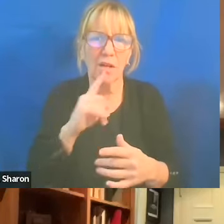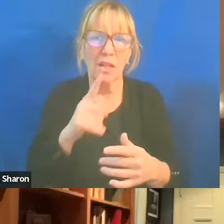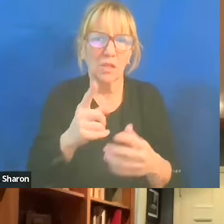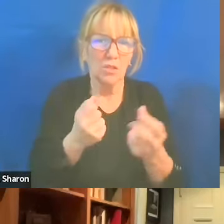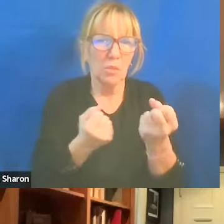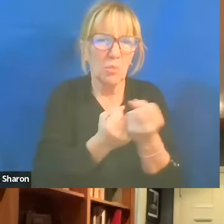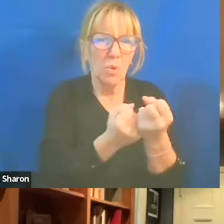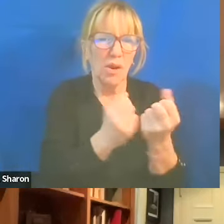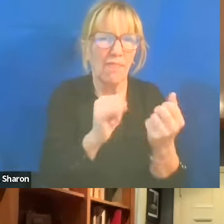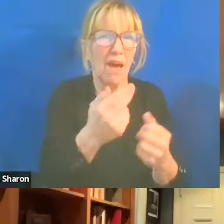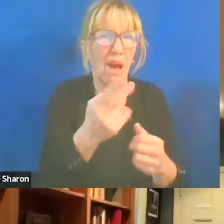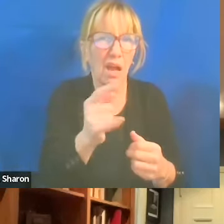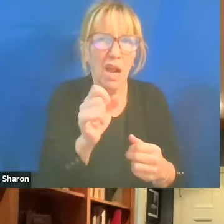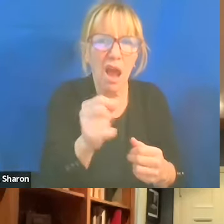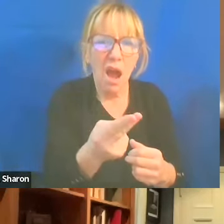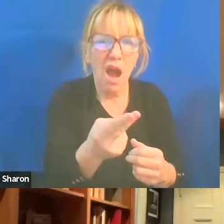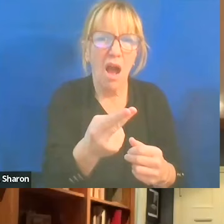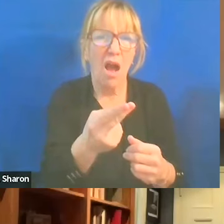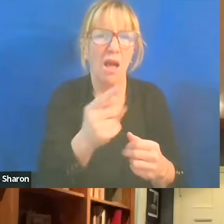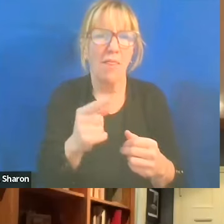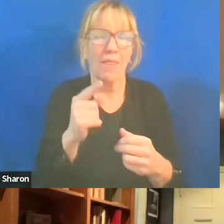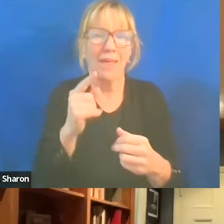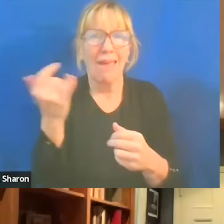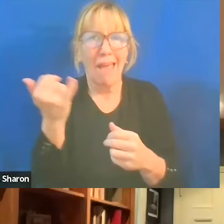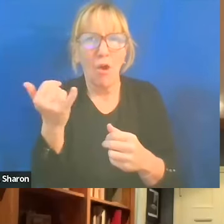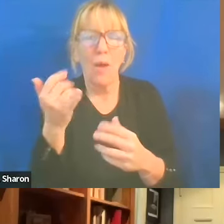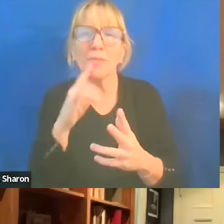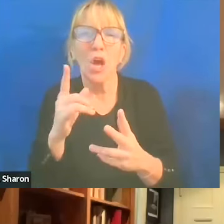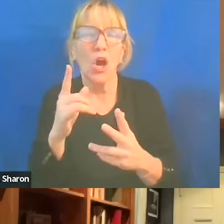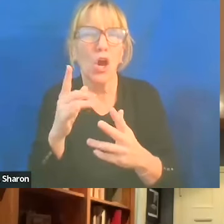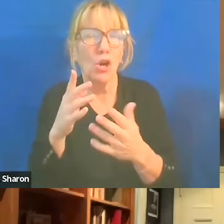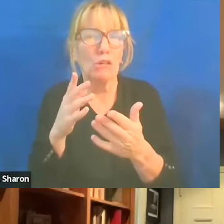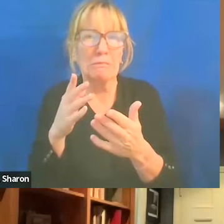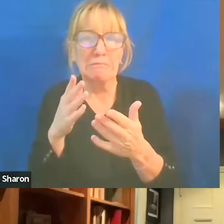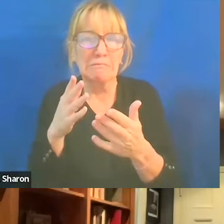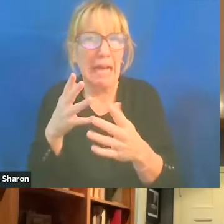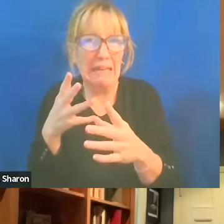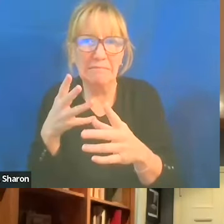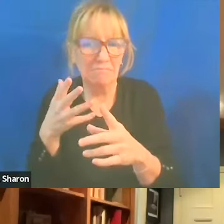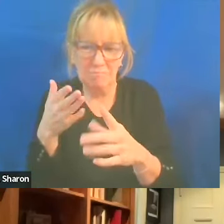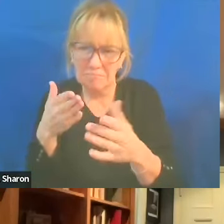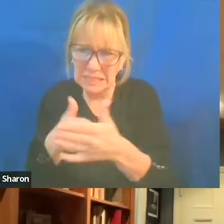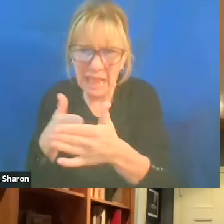Because at that moment in time, Israel was seen as socialist and an anti-colonialist.